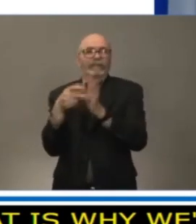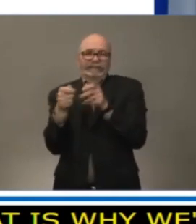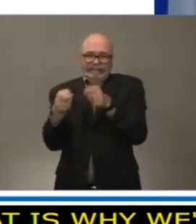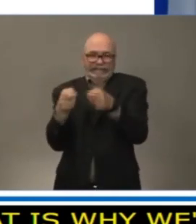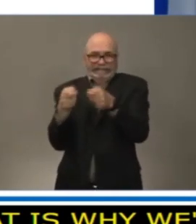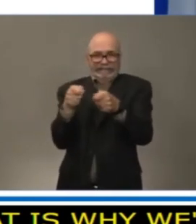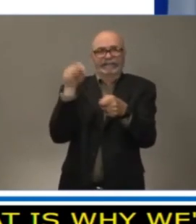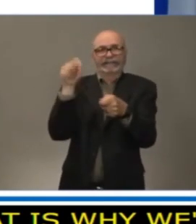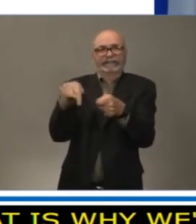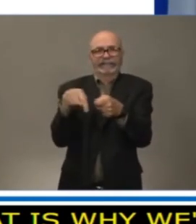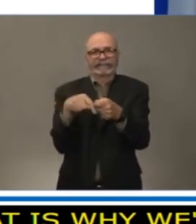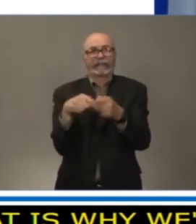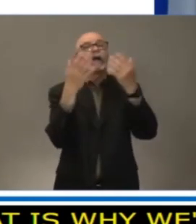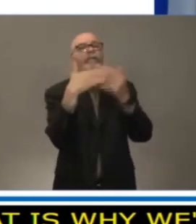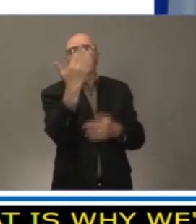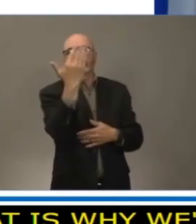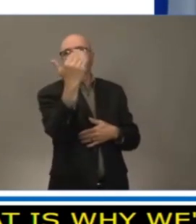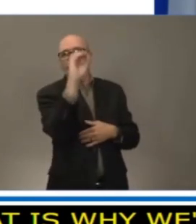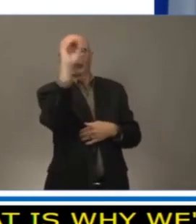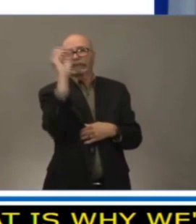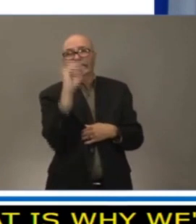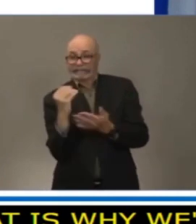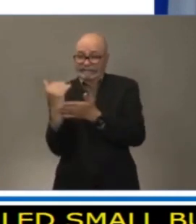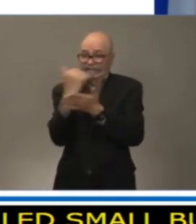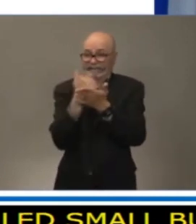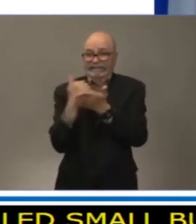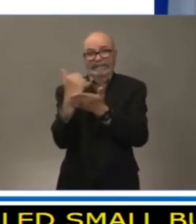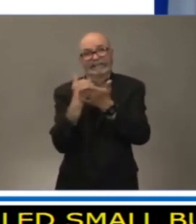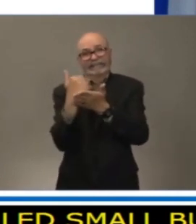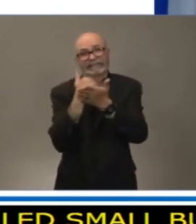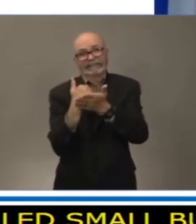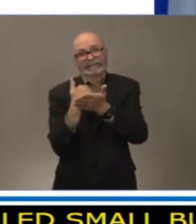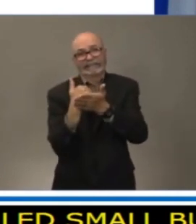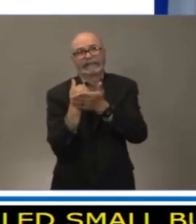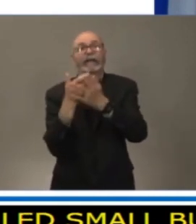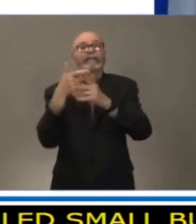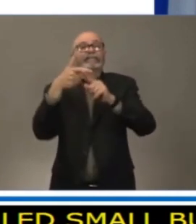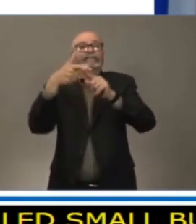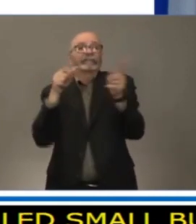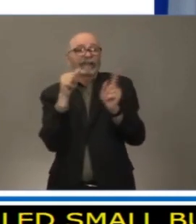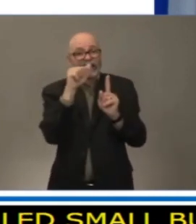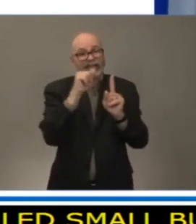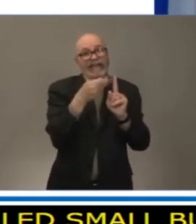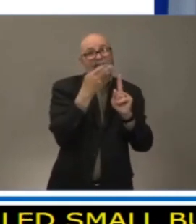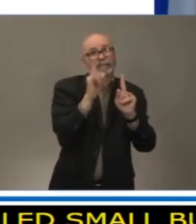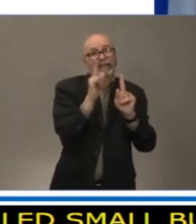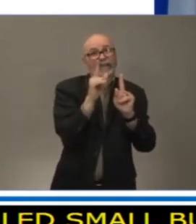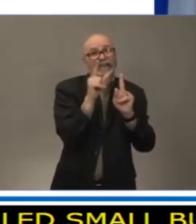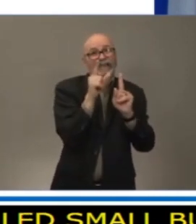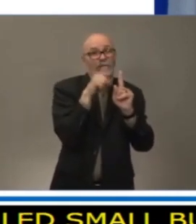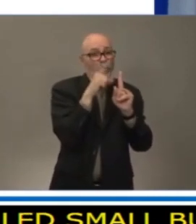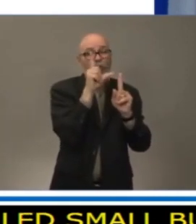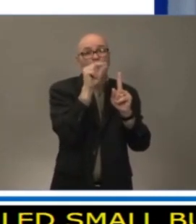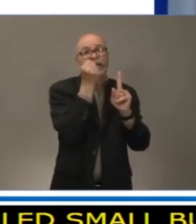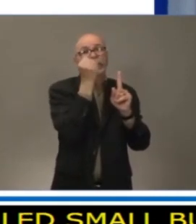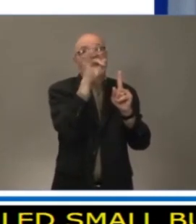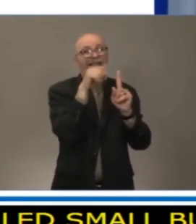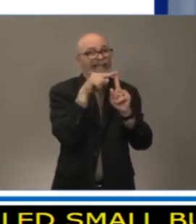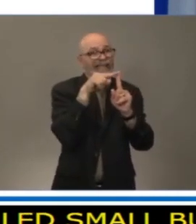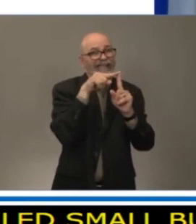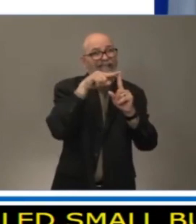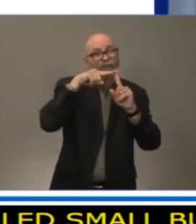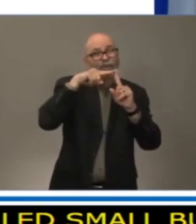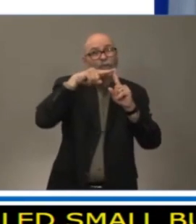of their gross revenues either from April 2019 or February 2020 to a maximum